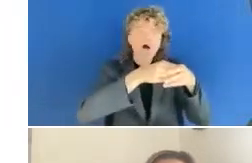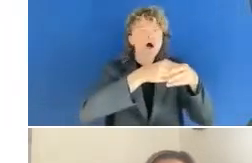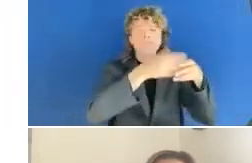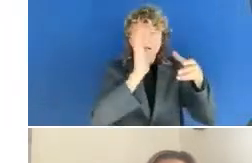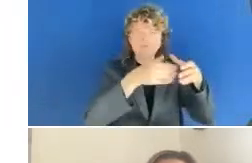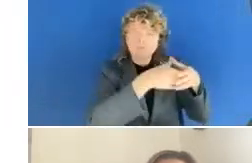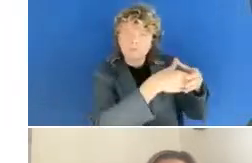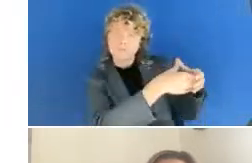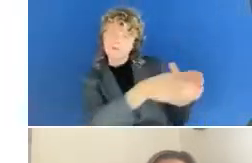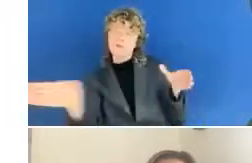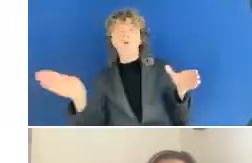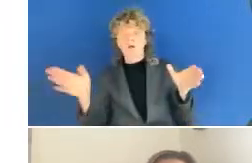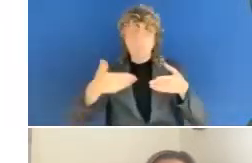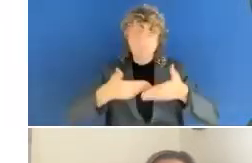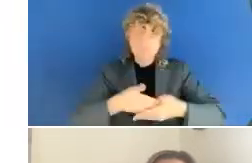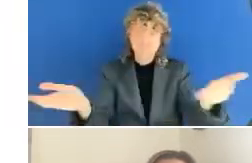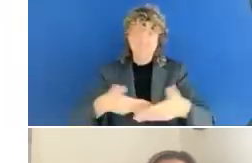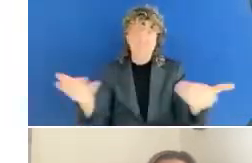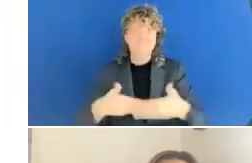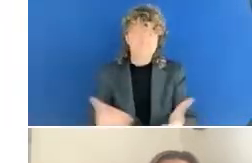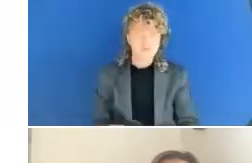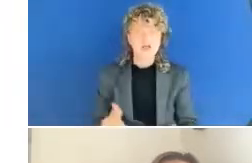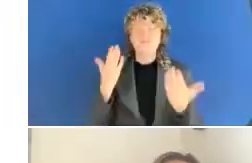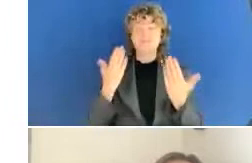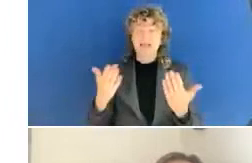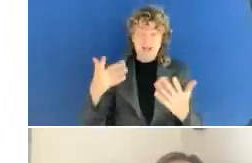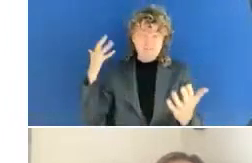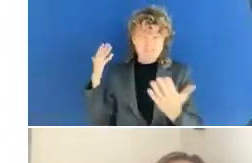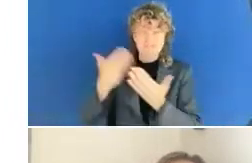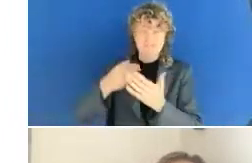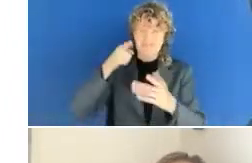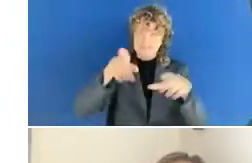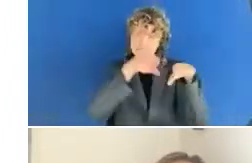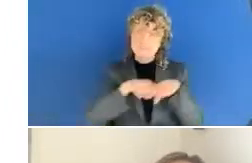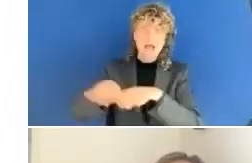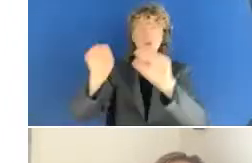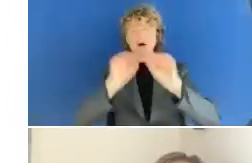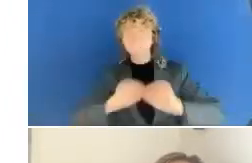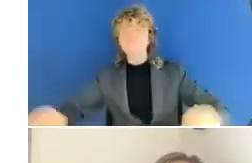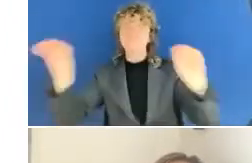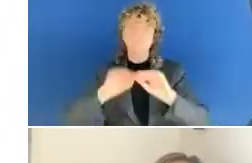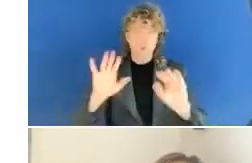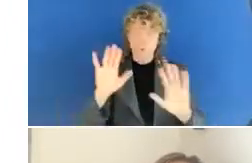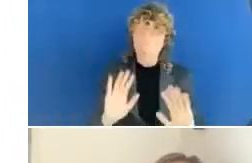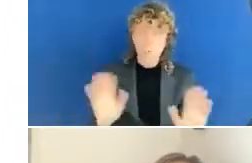they feel, is still not a standard component in academic programs for design, marketing,